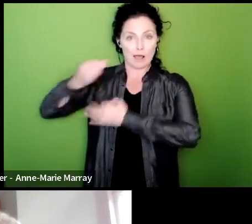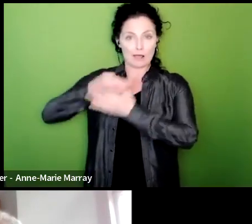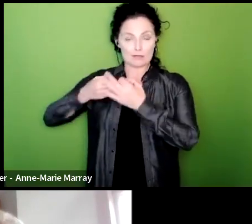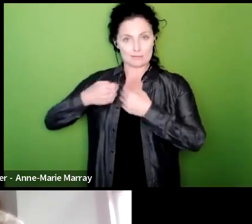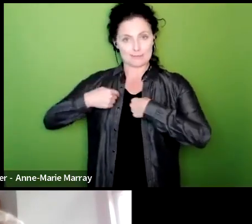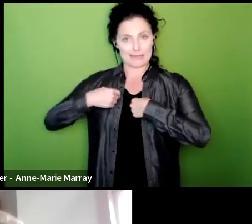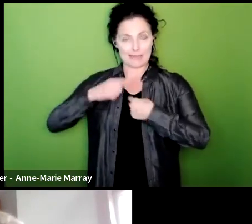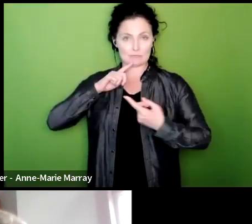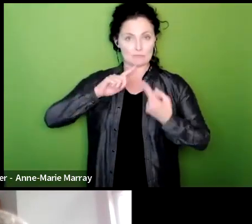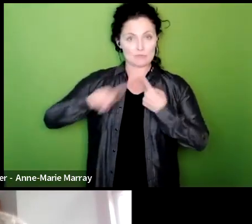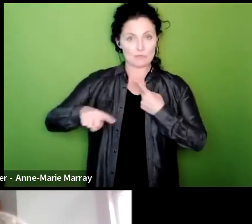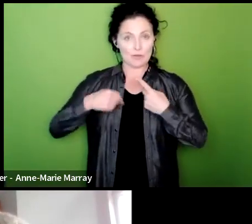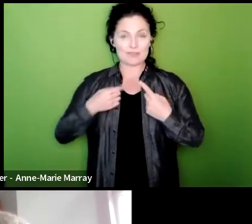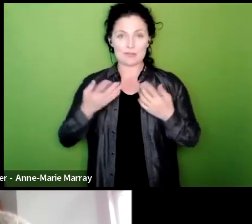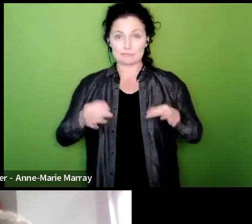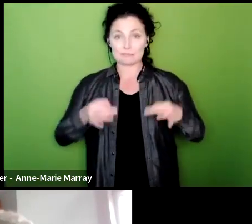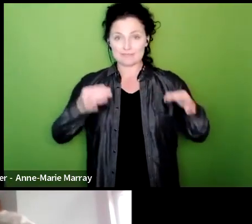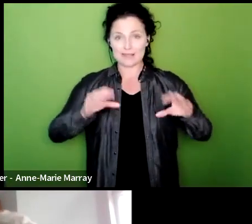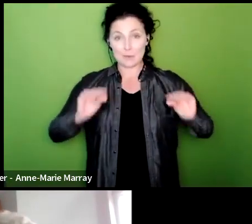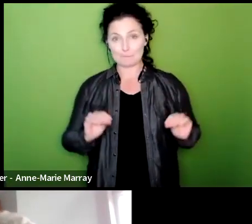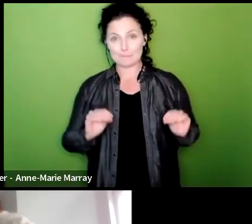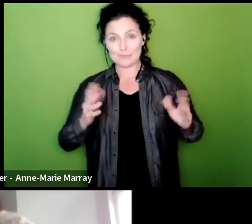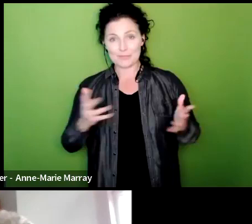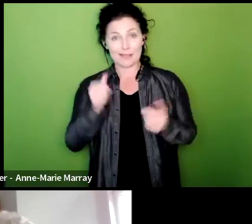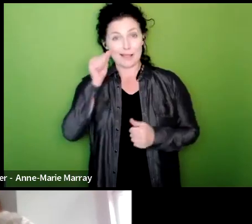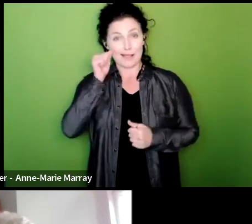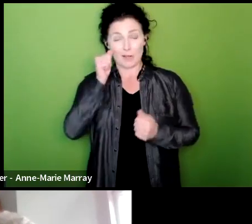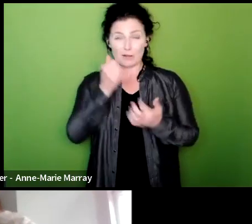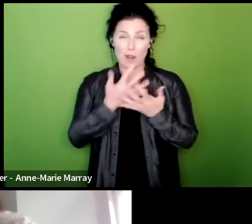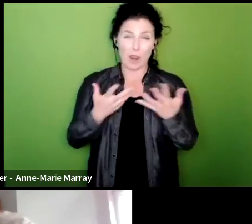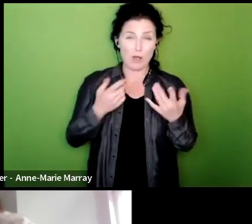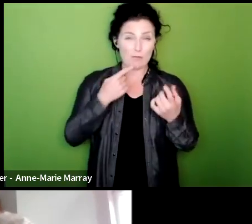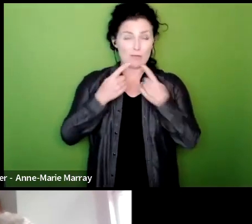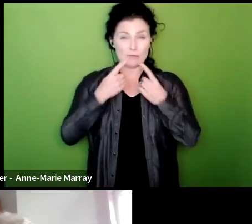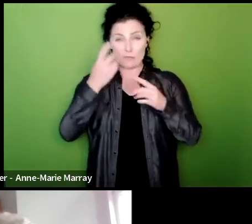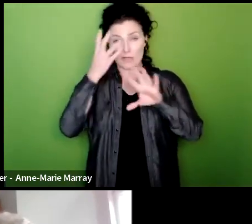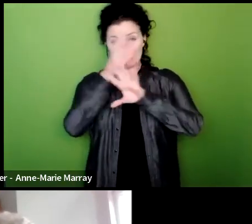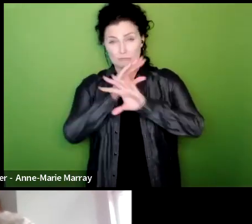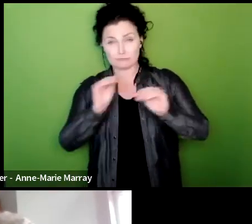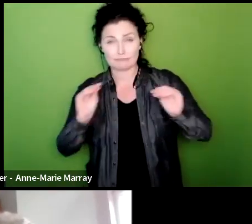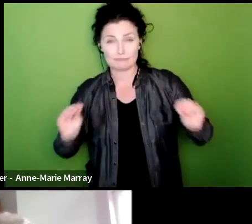without any further ado recognising that there's an awful lot of information to impart and we